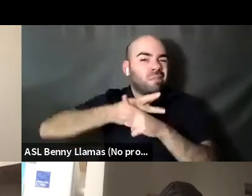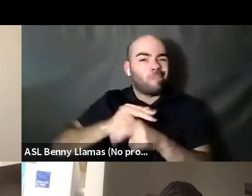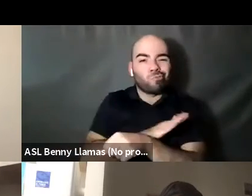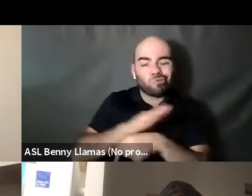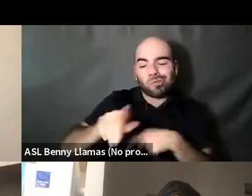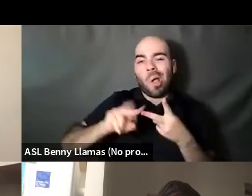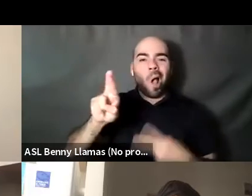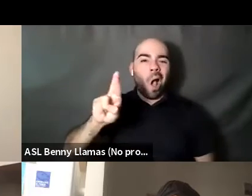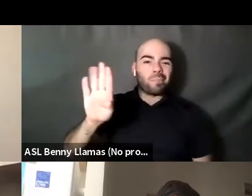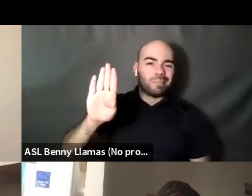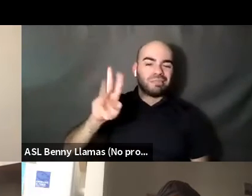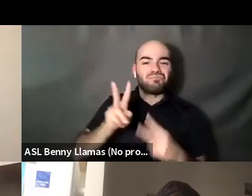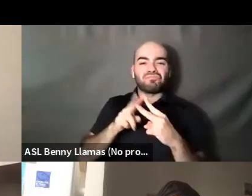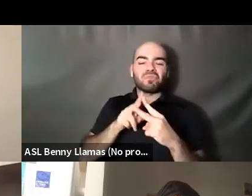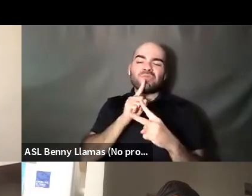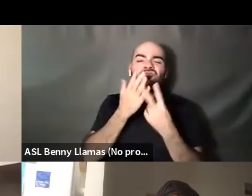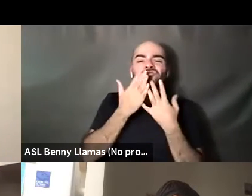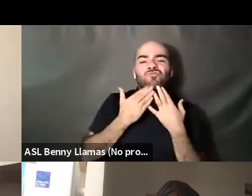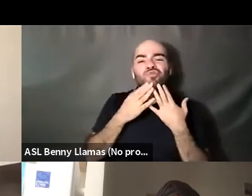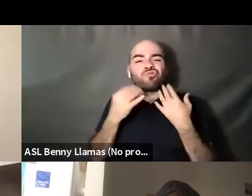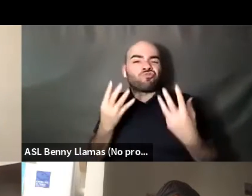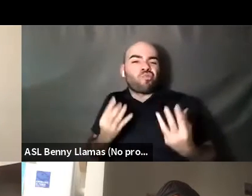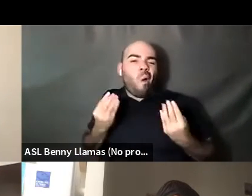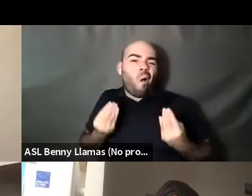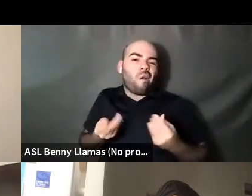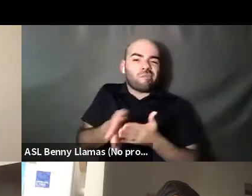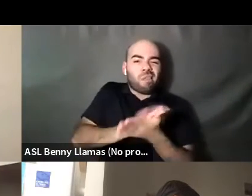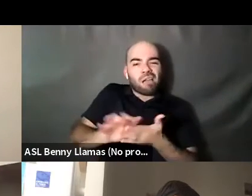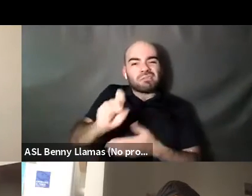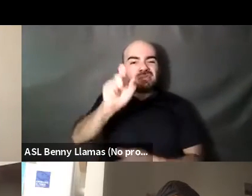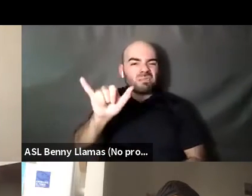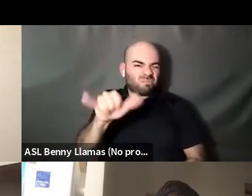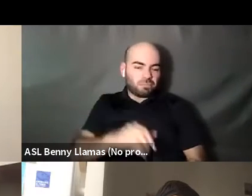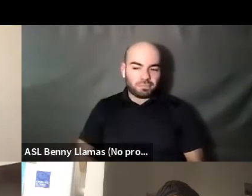Nahshon Anderson: Something nice and century. Nahshon Anderson: Excellent. Thank you. Nahshon Anderson: And